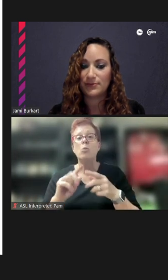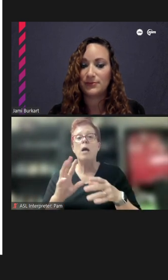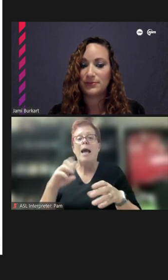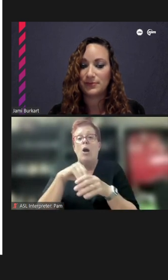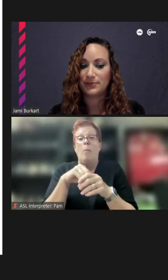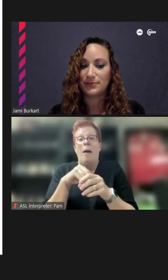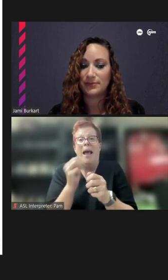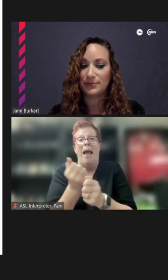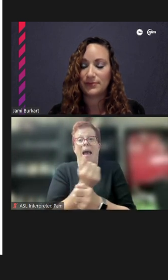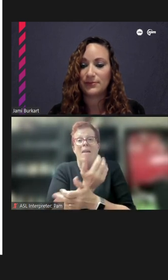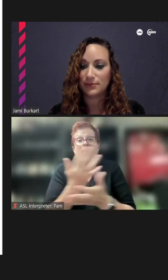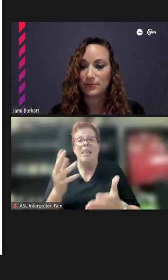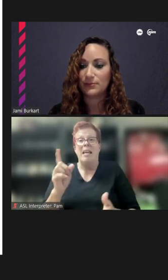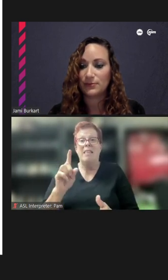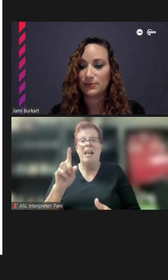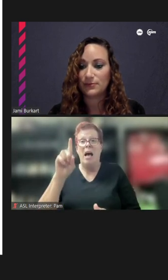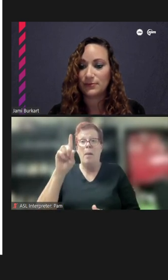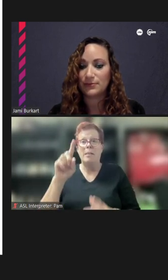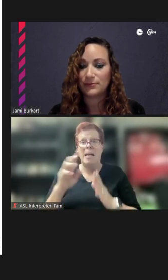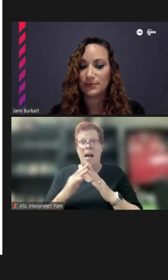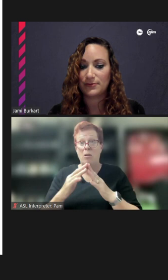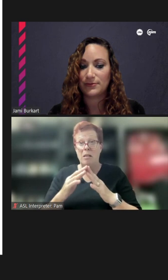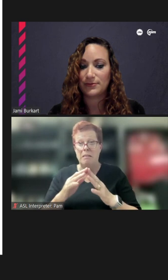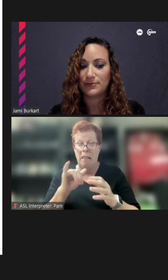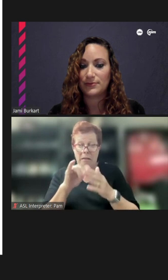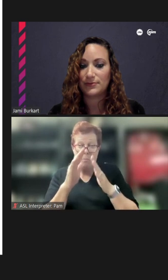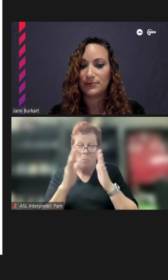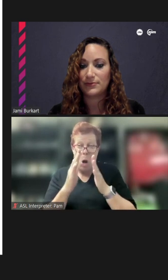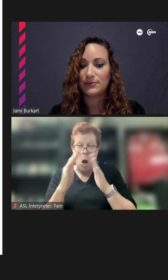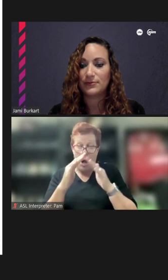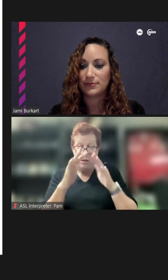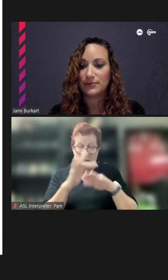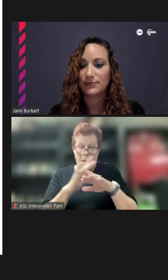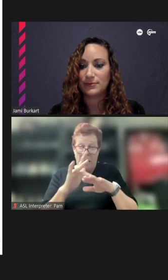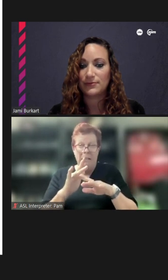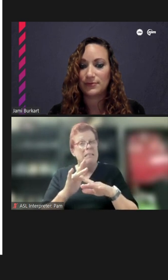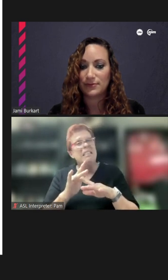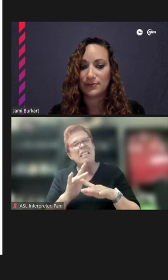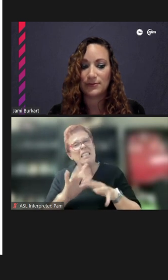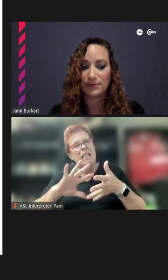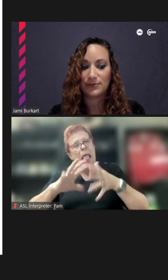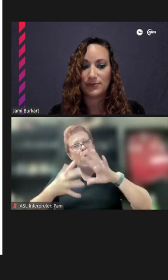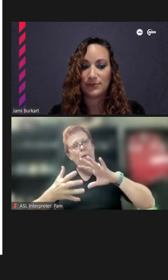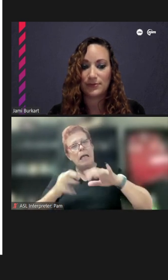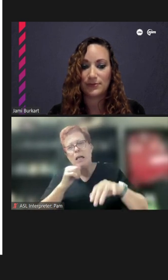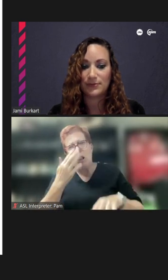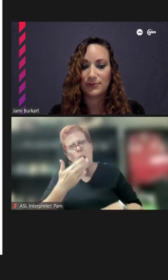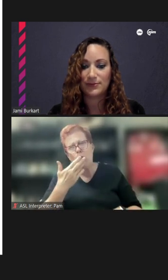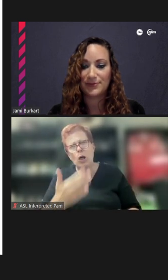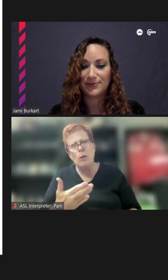that Uptown is in that small space otherwise maybe a mishmash. Now I'm through, I think. Thank you.